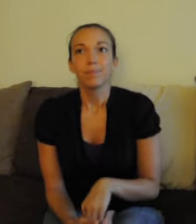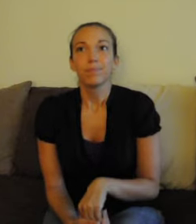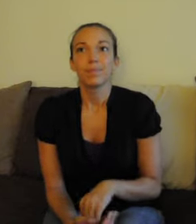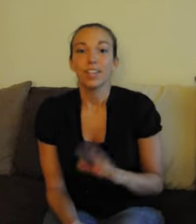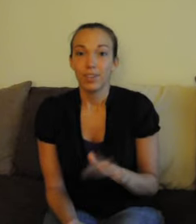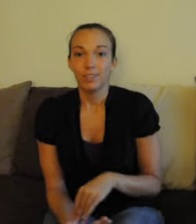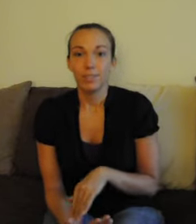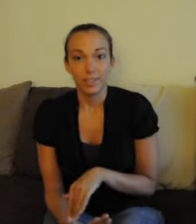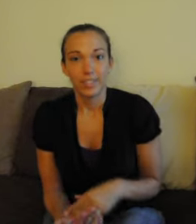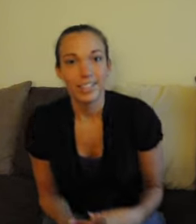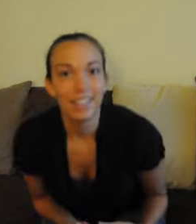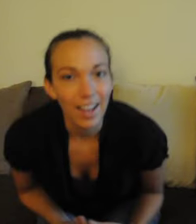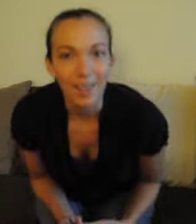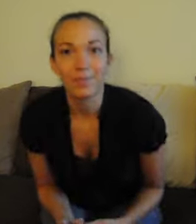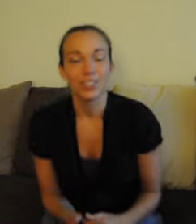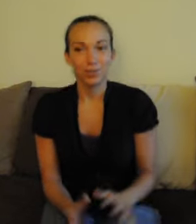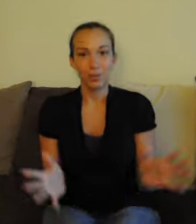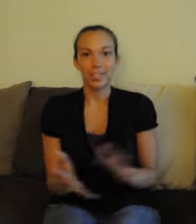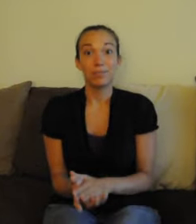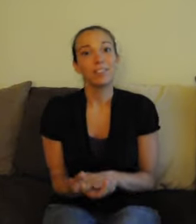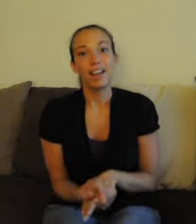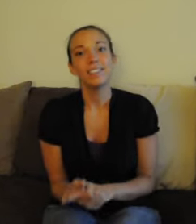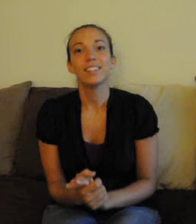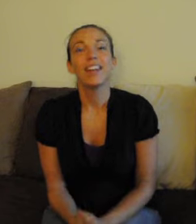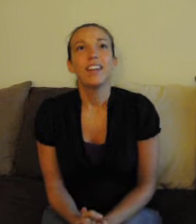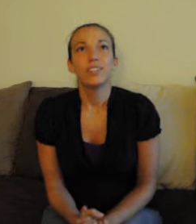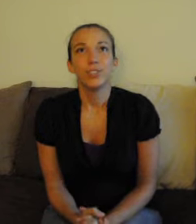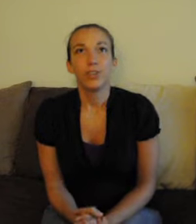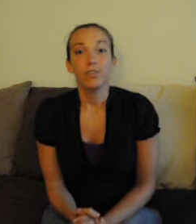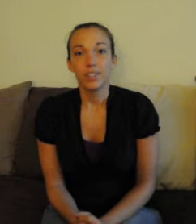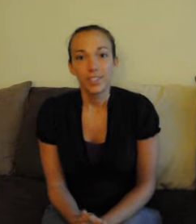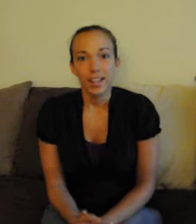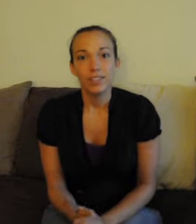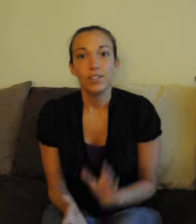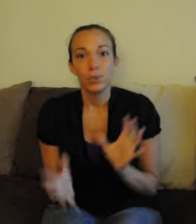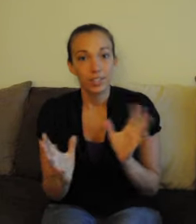I do have a favorite sign but we will save it for last. The newer sign